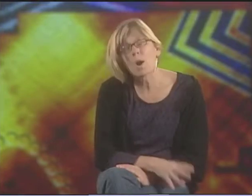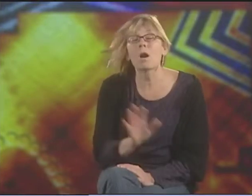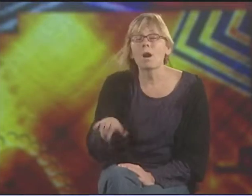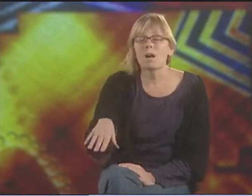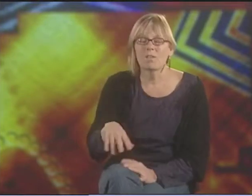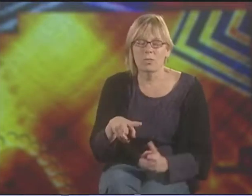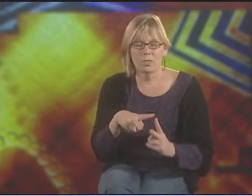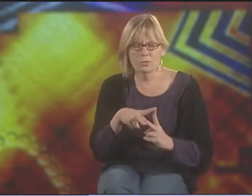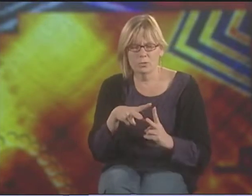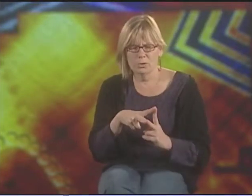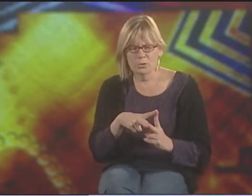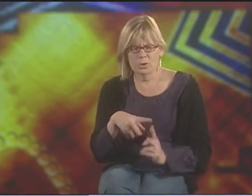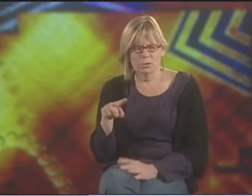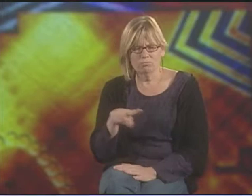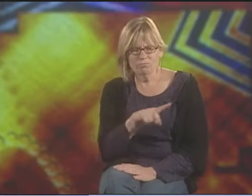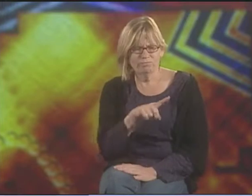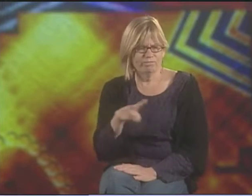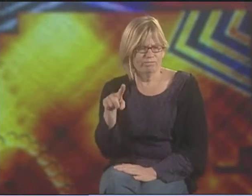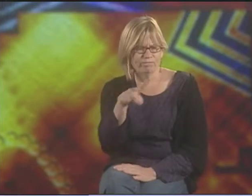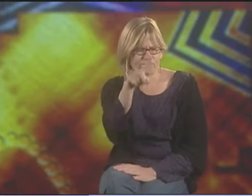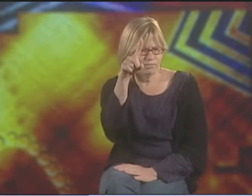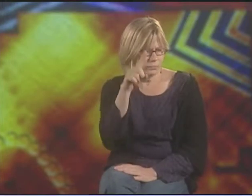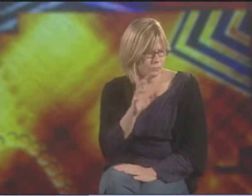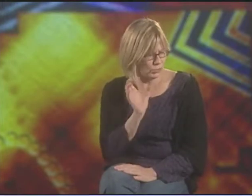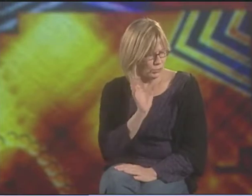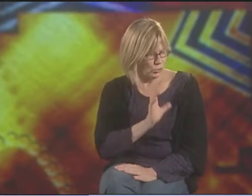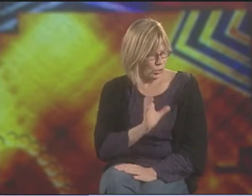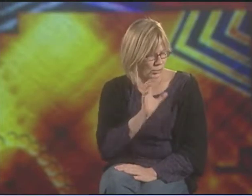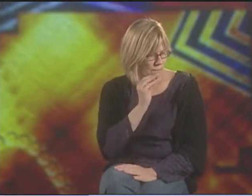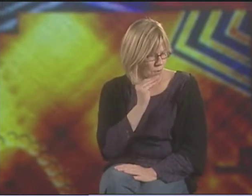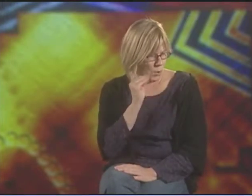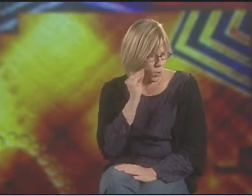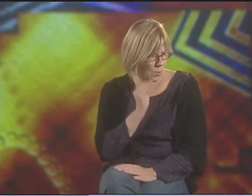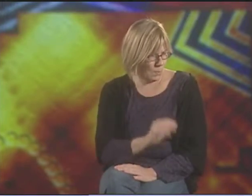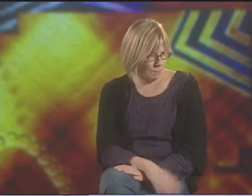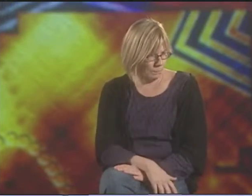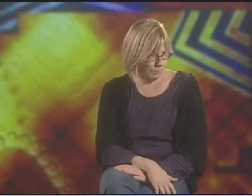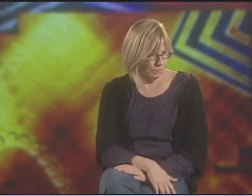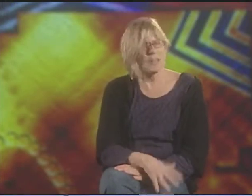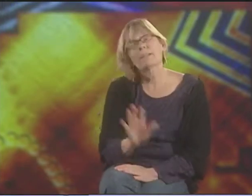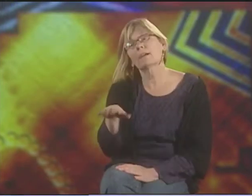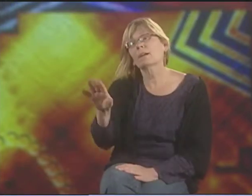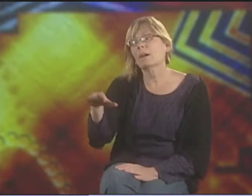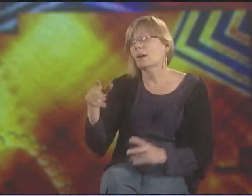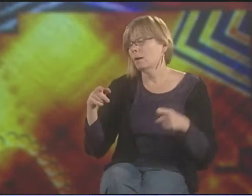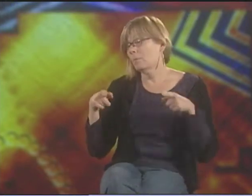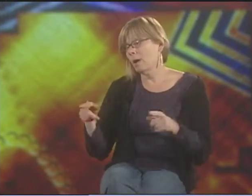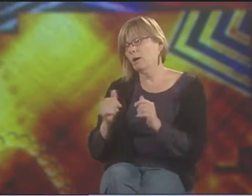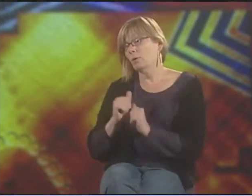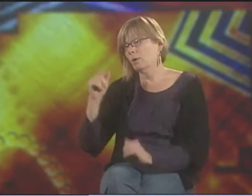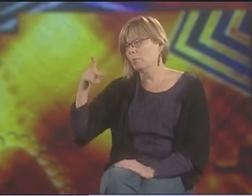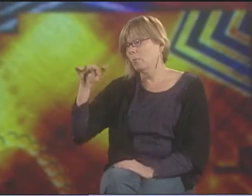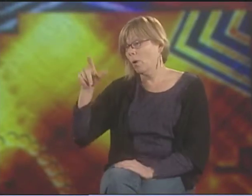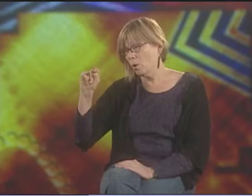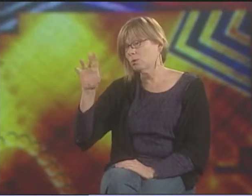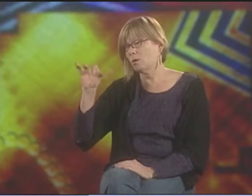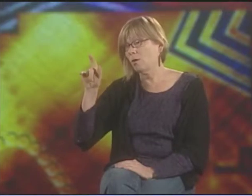OH. LET'S SEE, THERE WAS ANOTHER ONE. ONE ABOUT BEING IN SEARCH OF A HOME.